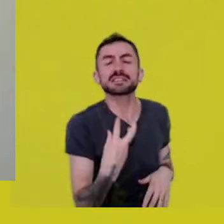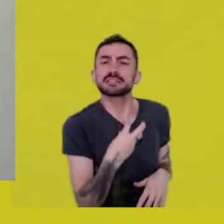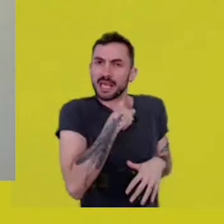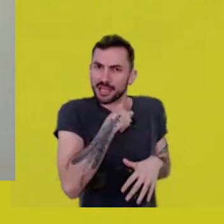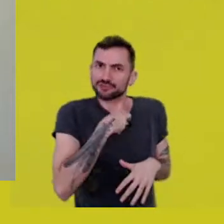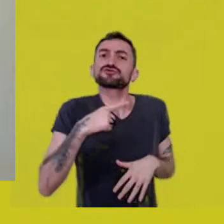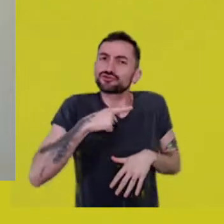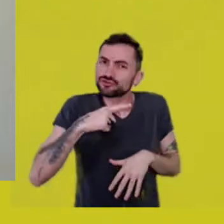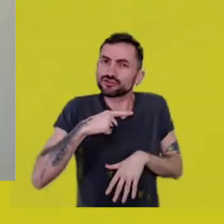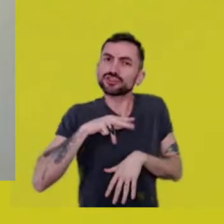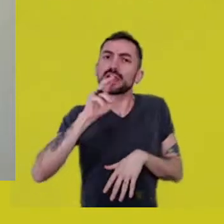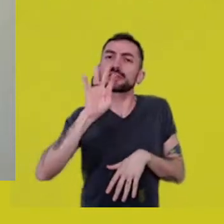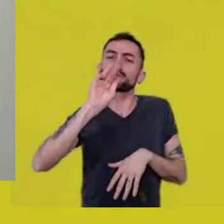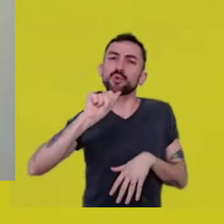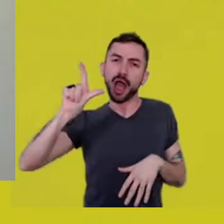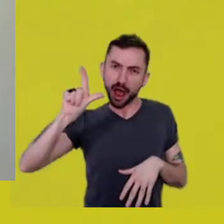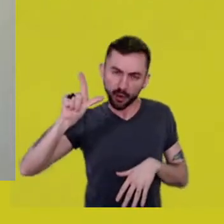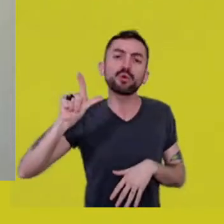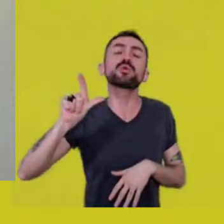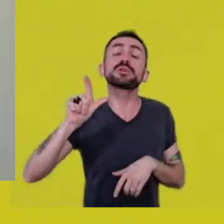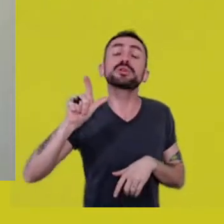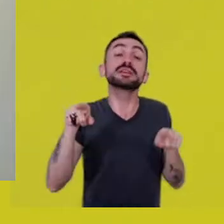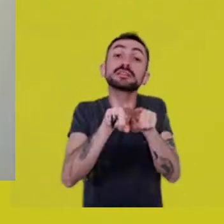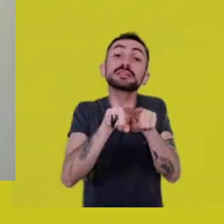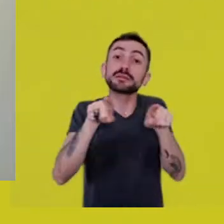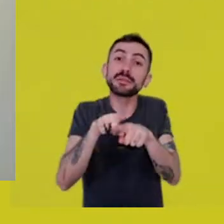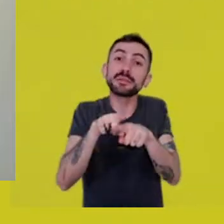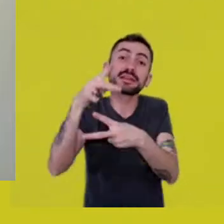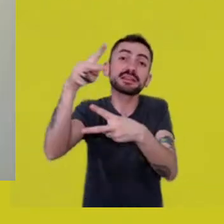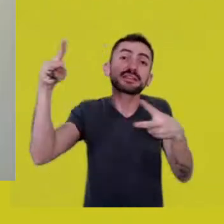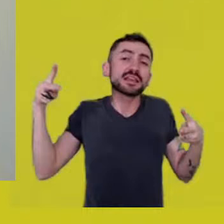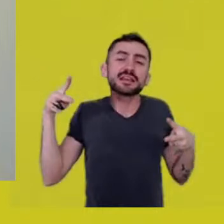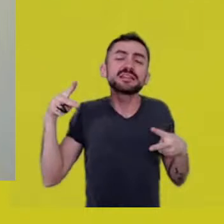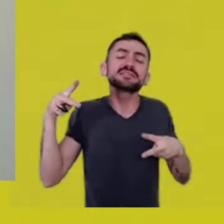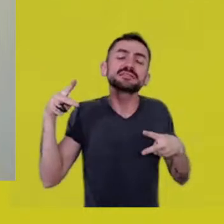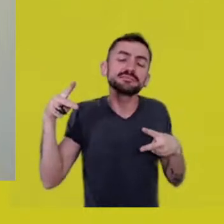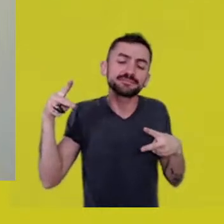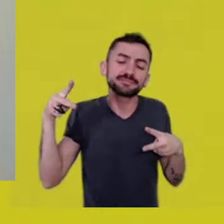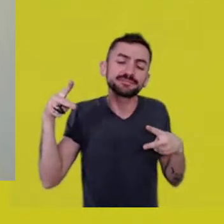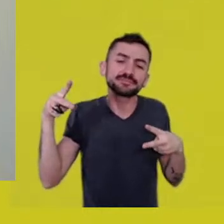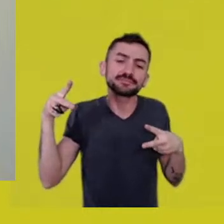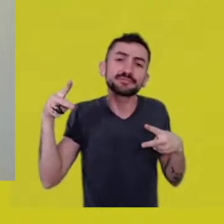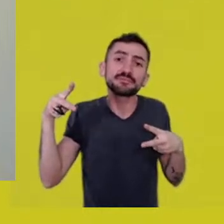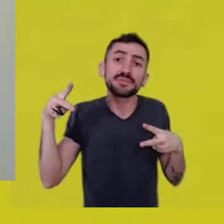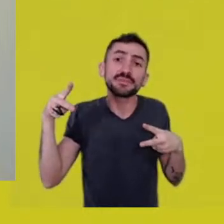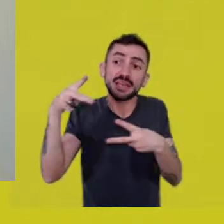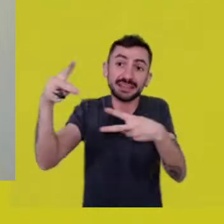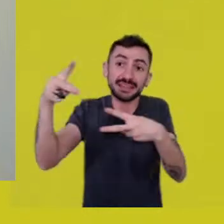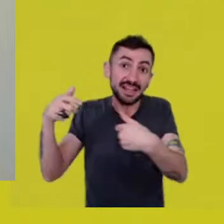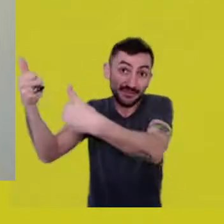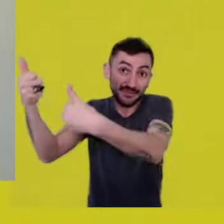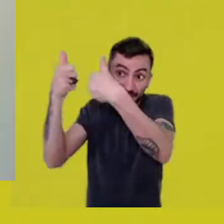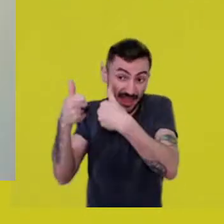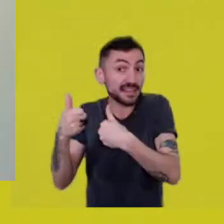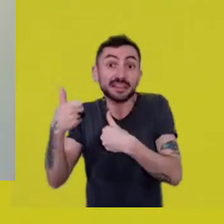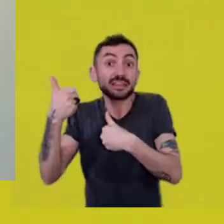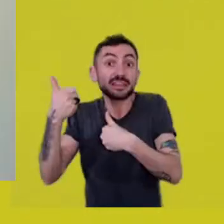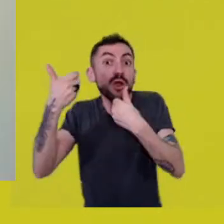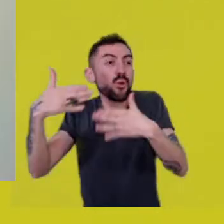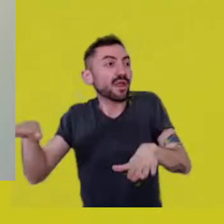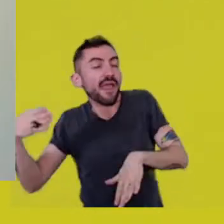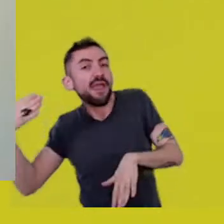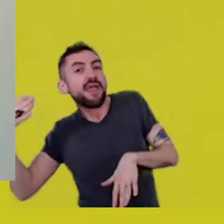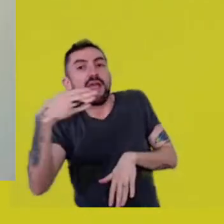and they didn’t feel comfortable taking part in it the first time.